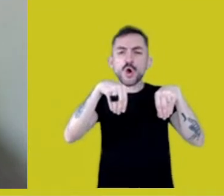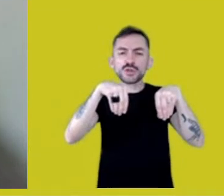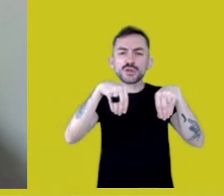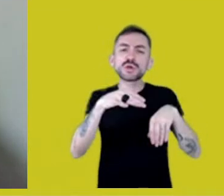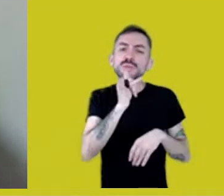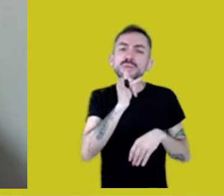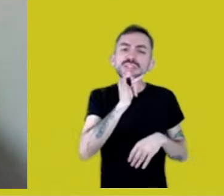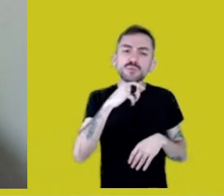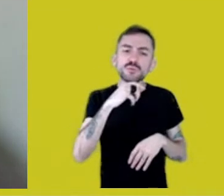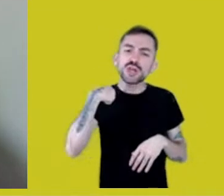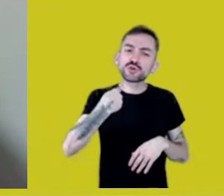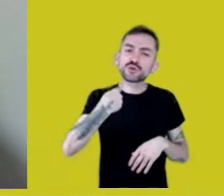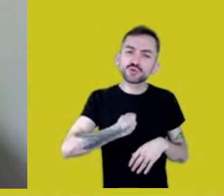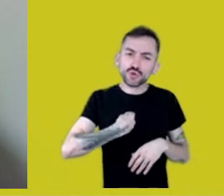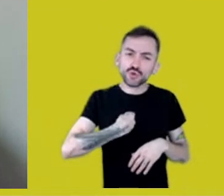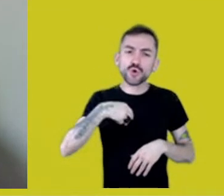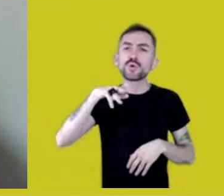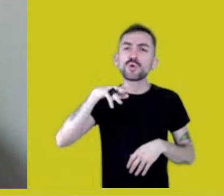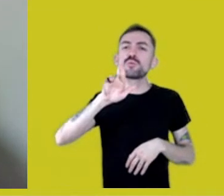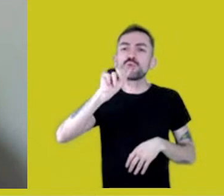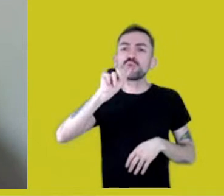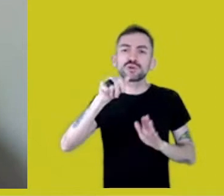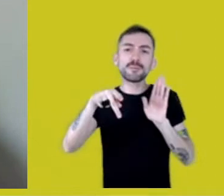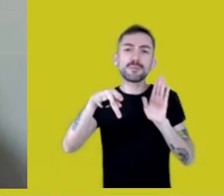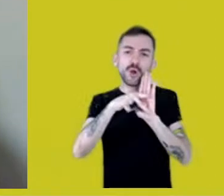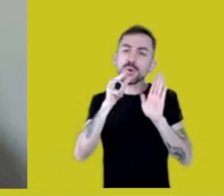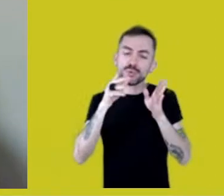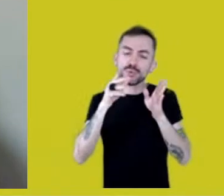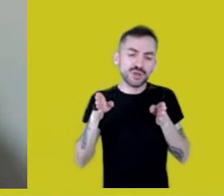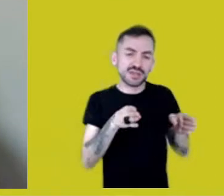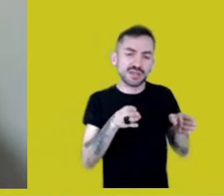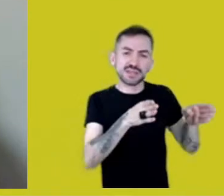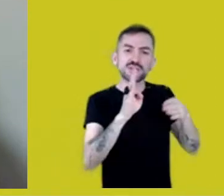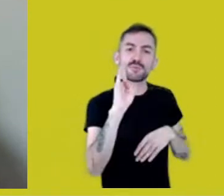of the Madeira River, ancient Mura ground...